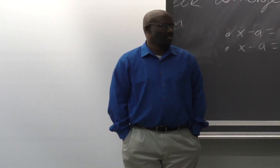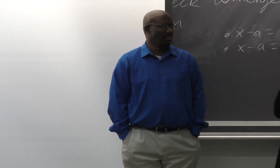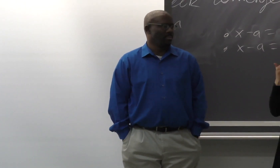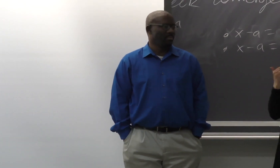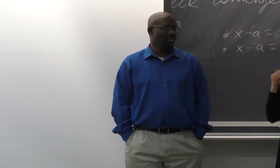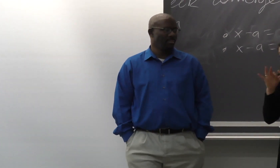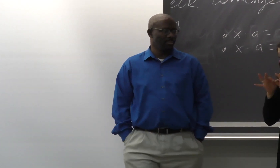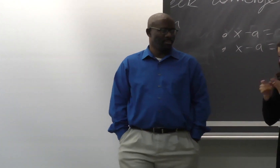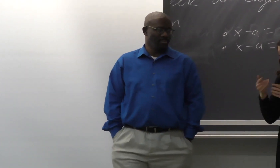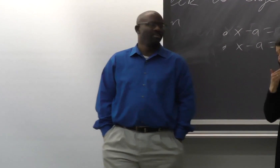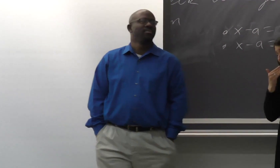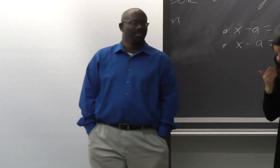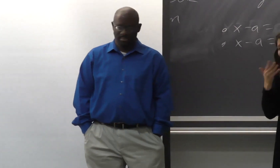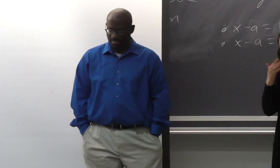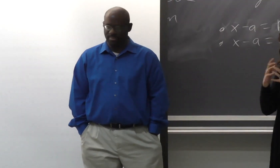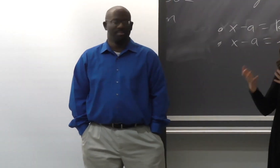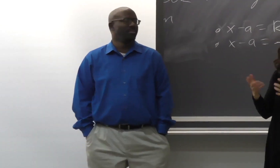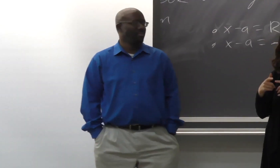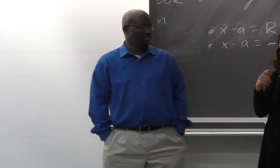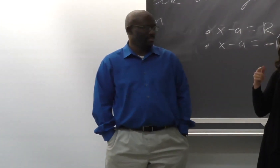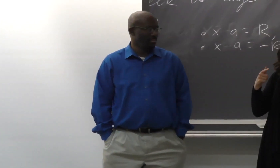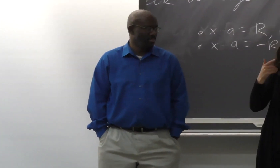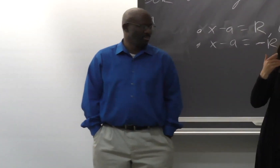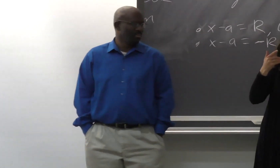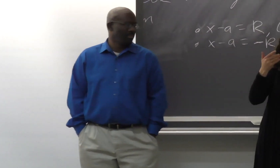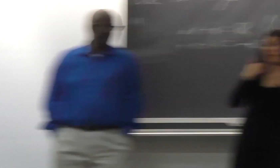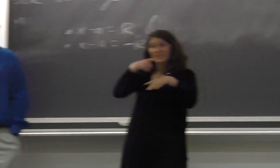So I want to thank the interpreters. Thank you very much.